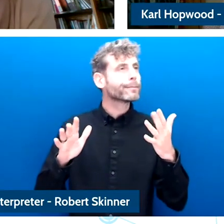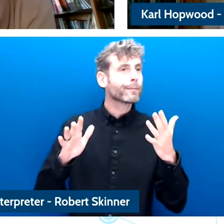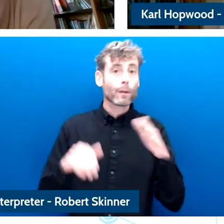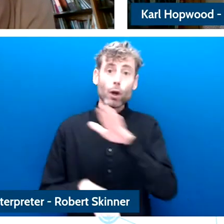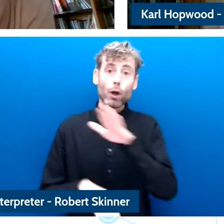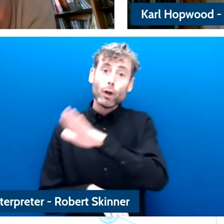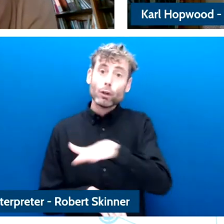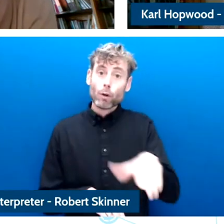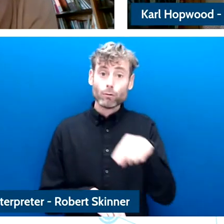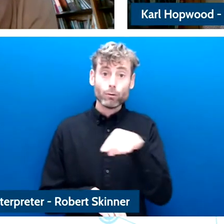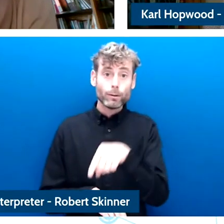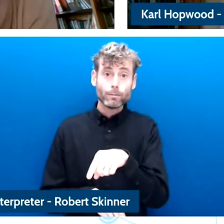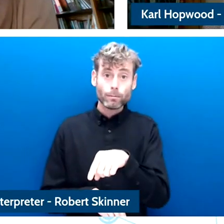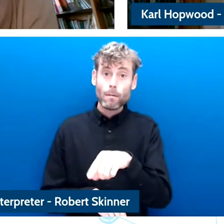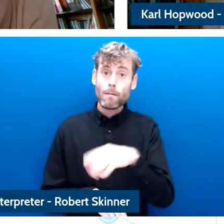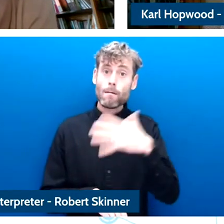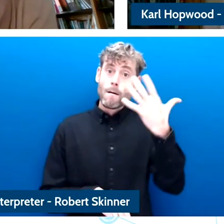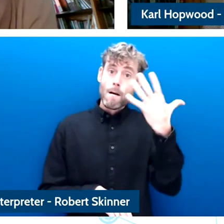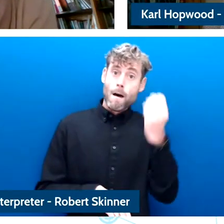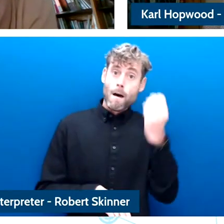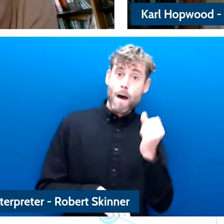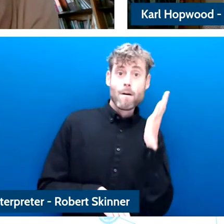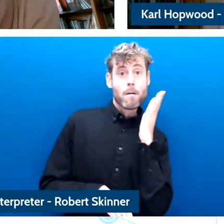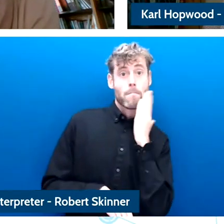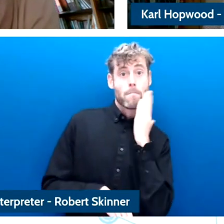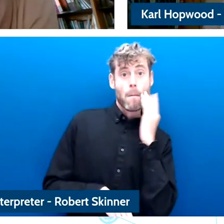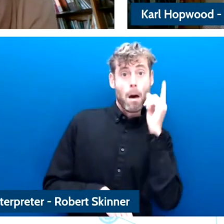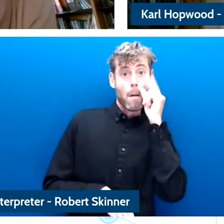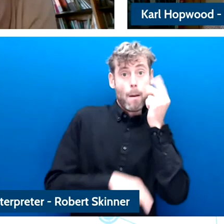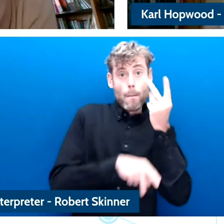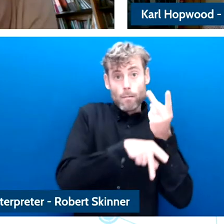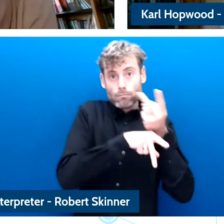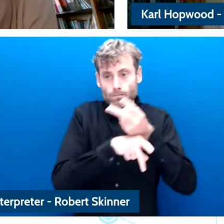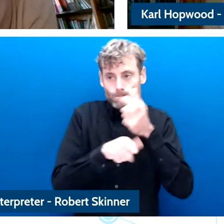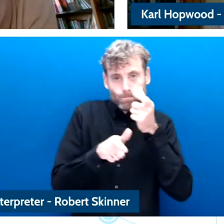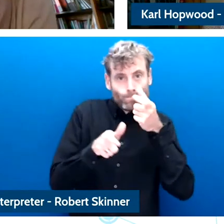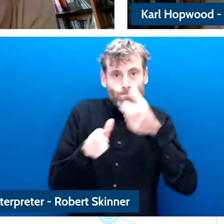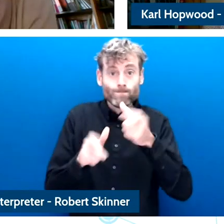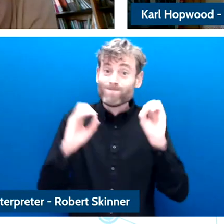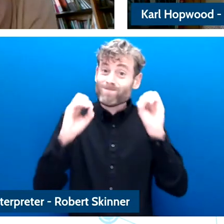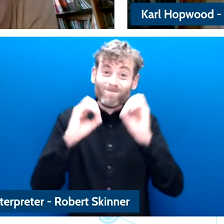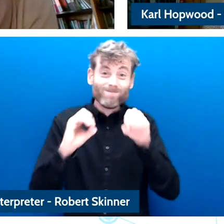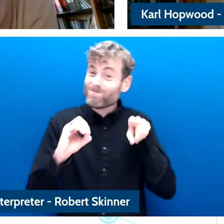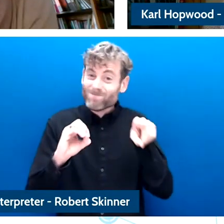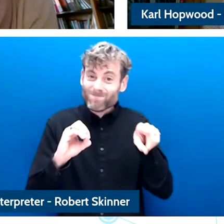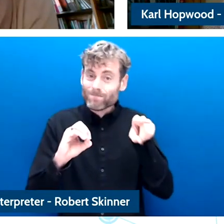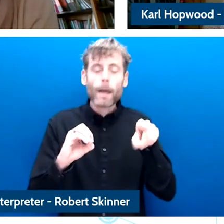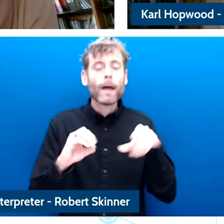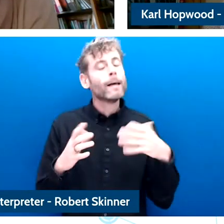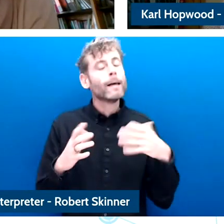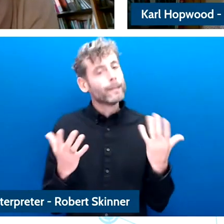their digital lives, well, we need to strengthen the education sector of